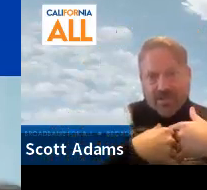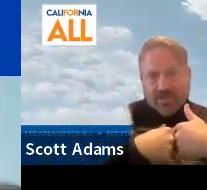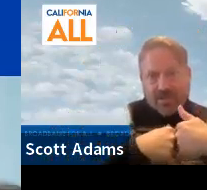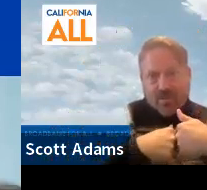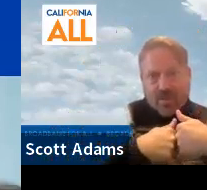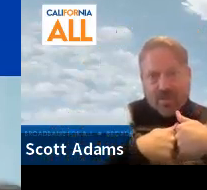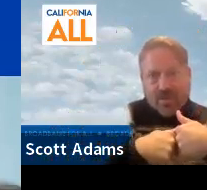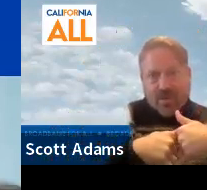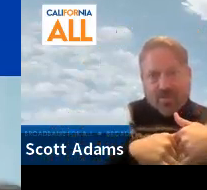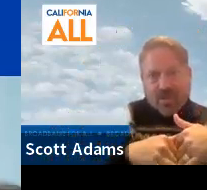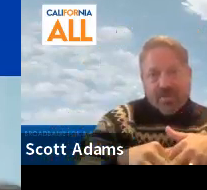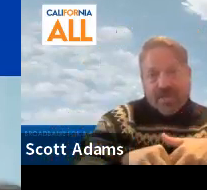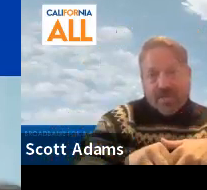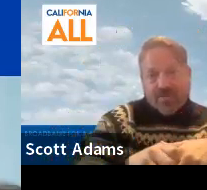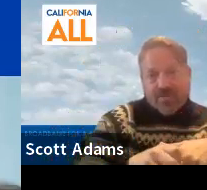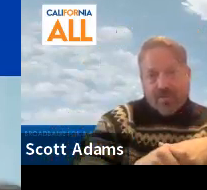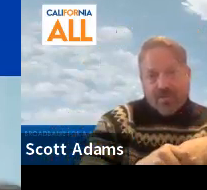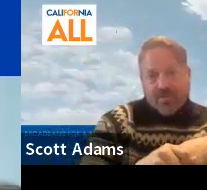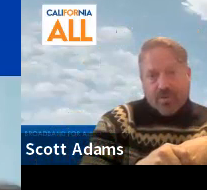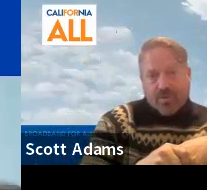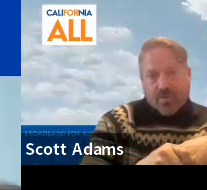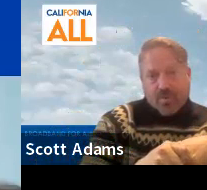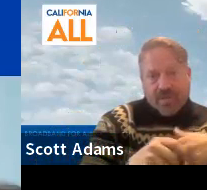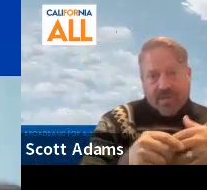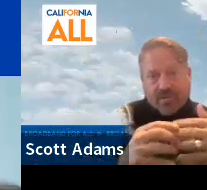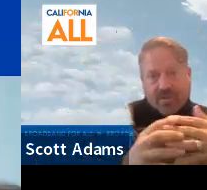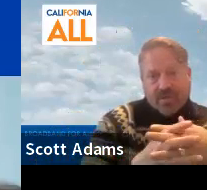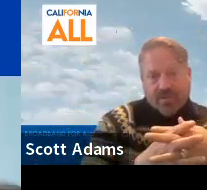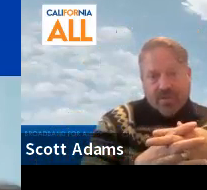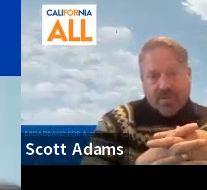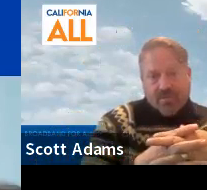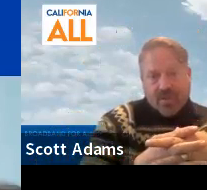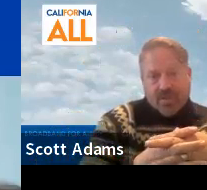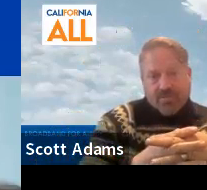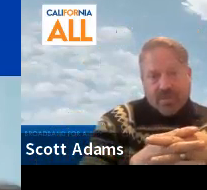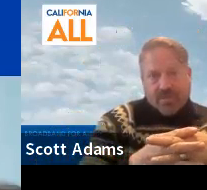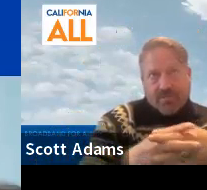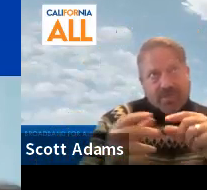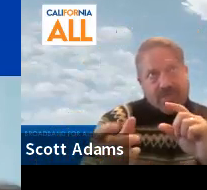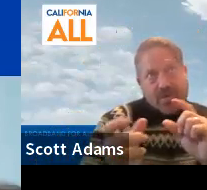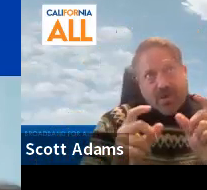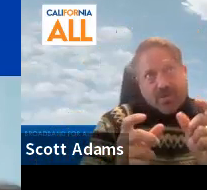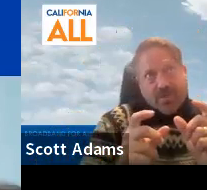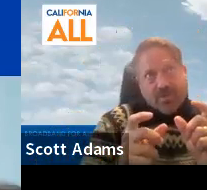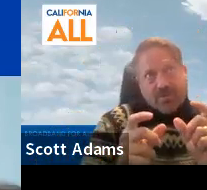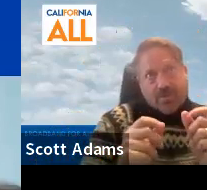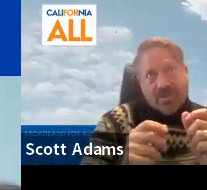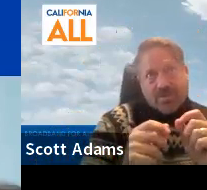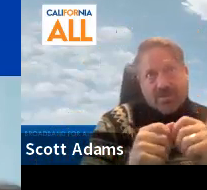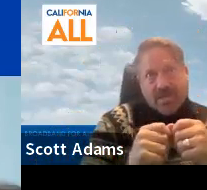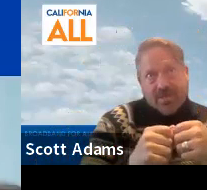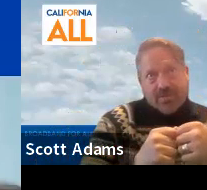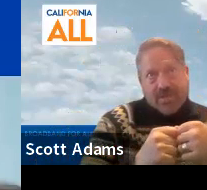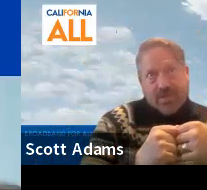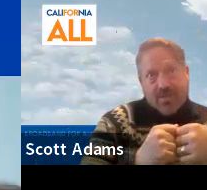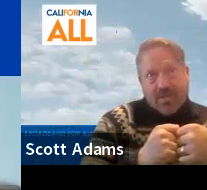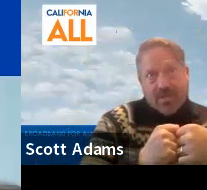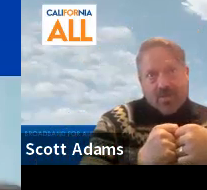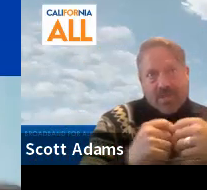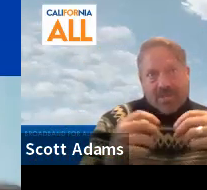And so thank you for pointing out that there are some pieces like you said about related